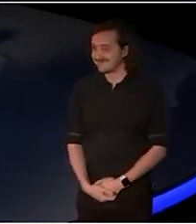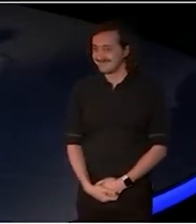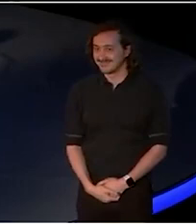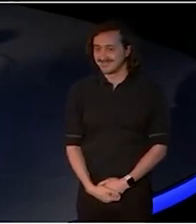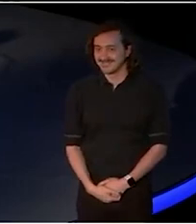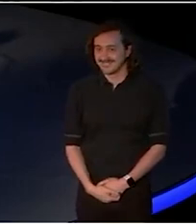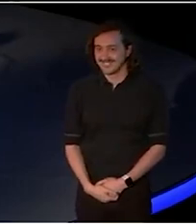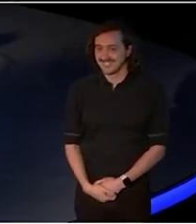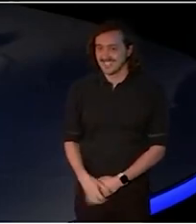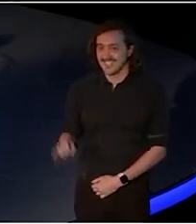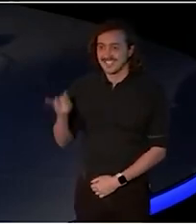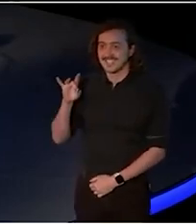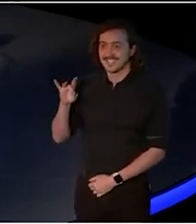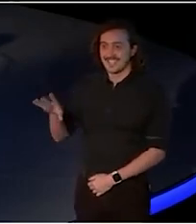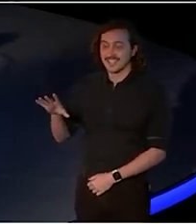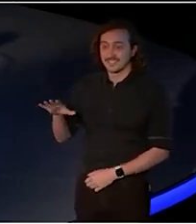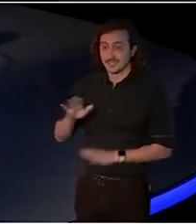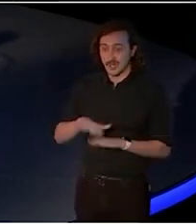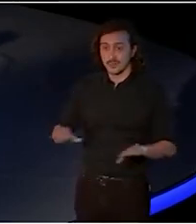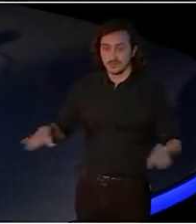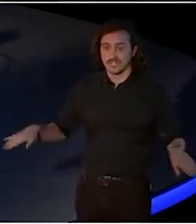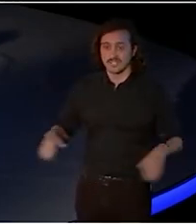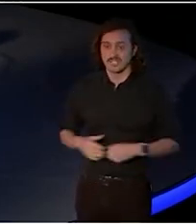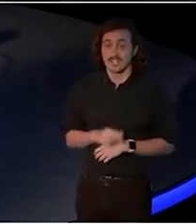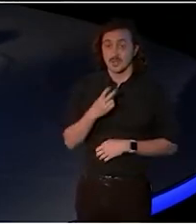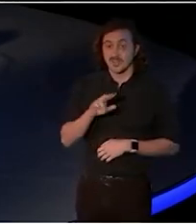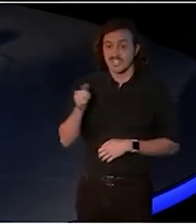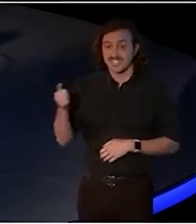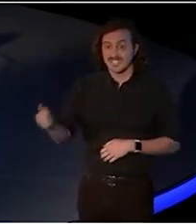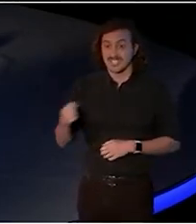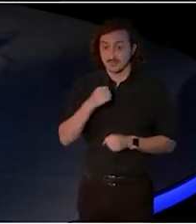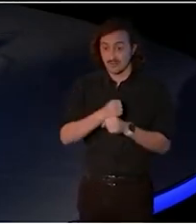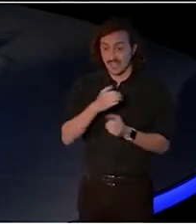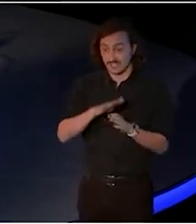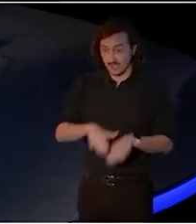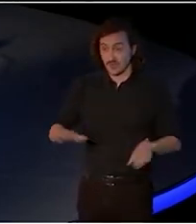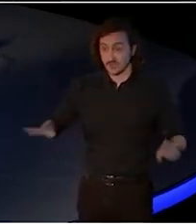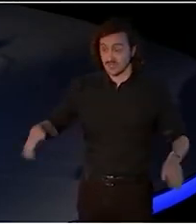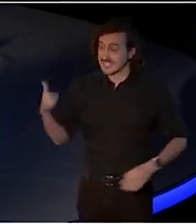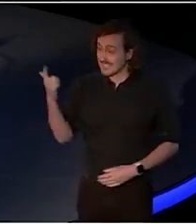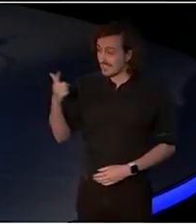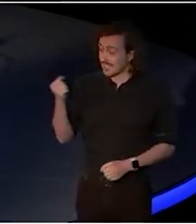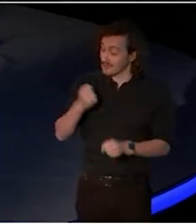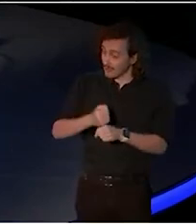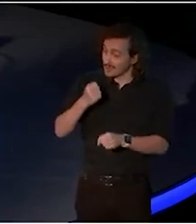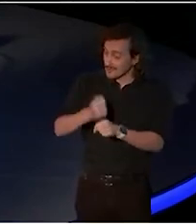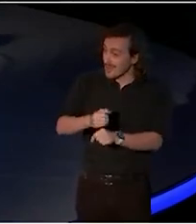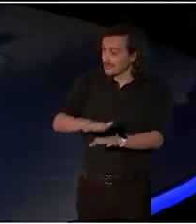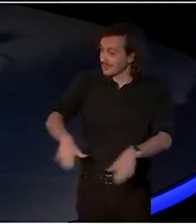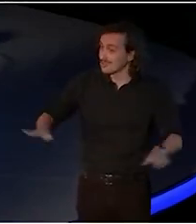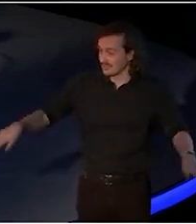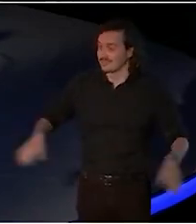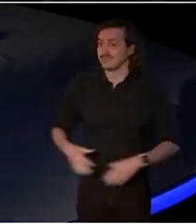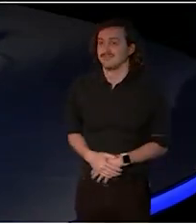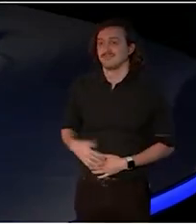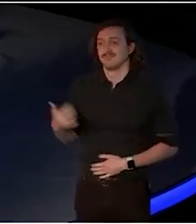ten children, 26 grandchildren and 17 great great. AUDIENCE: